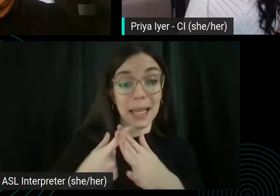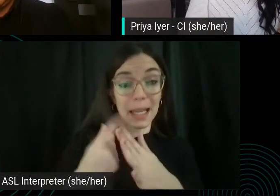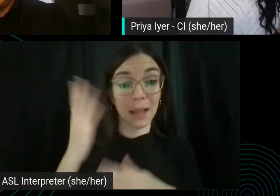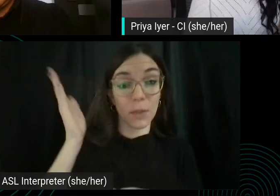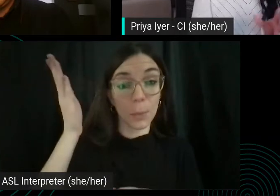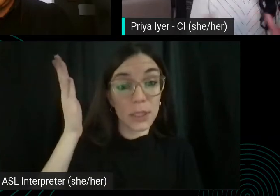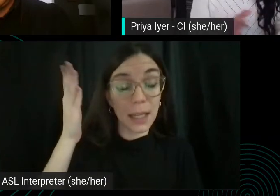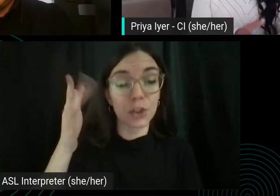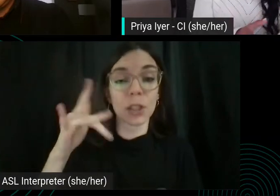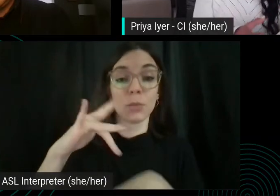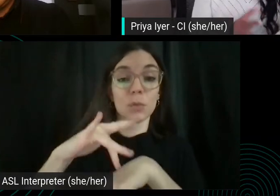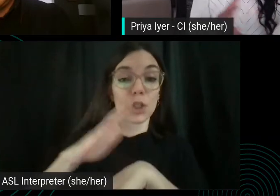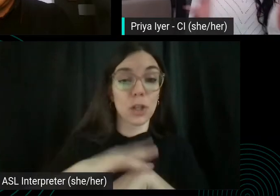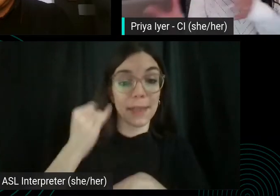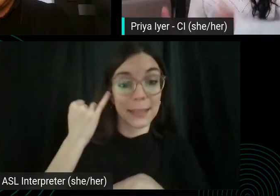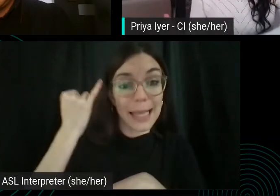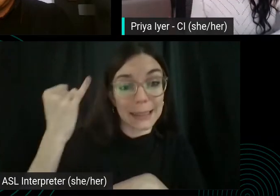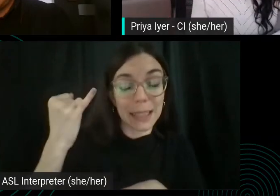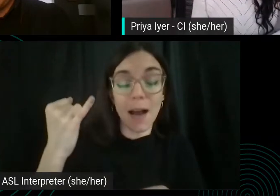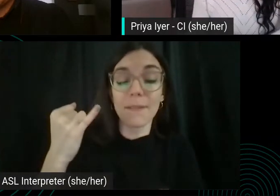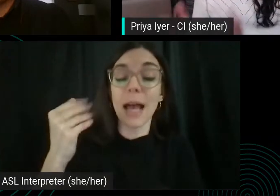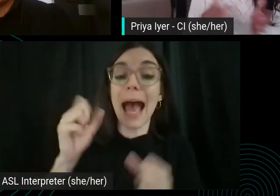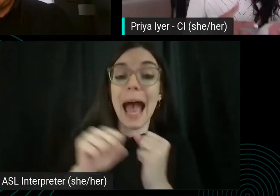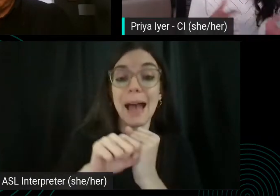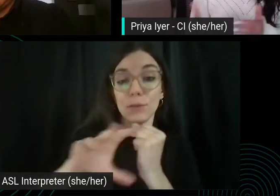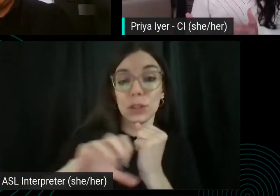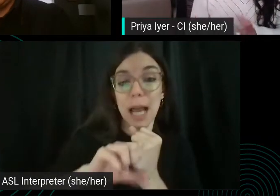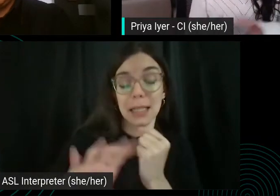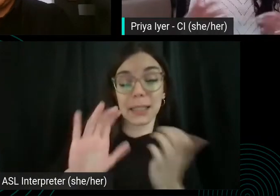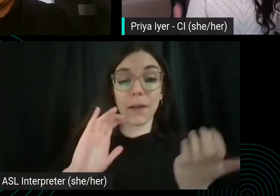on this idea of advertising versus SEO. SEM versus SEO.